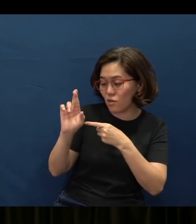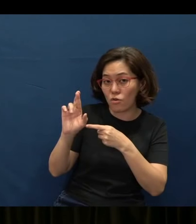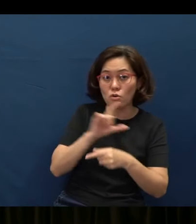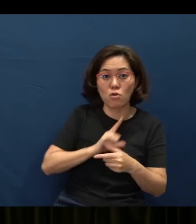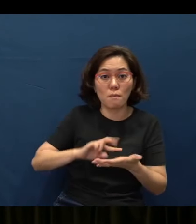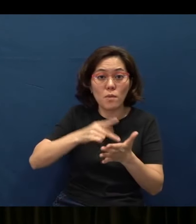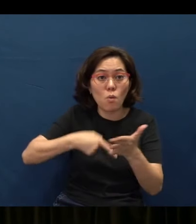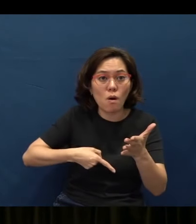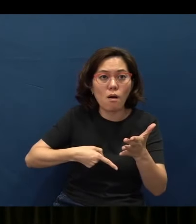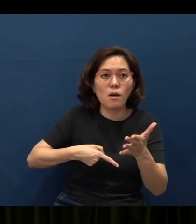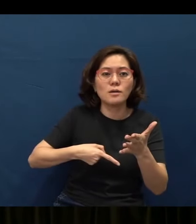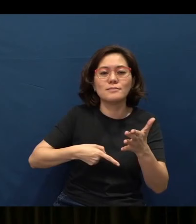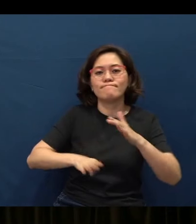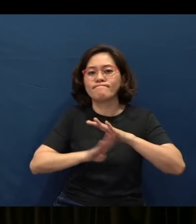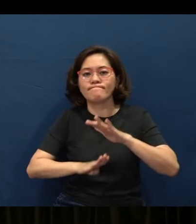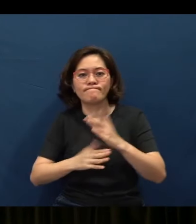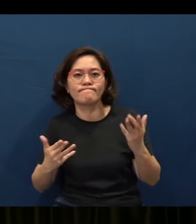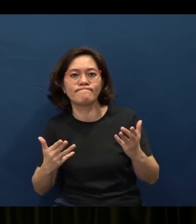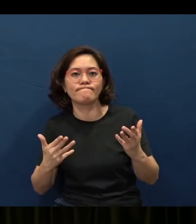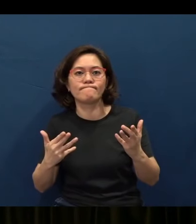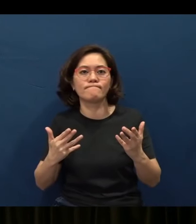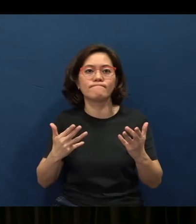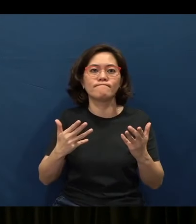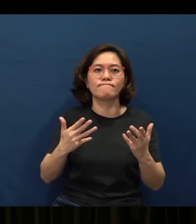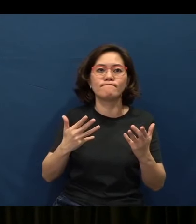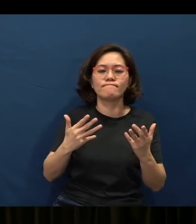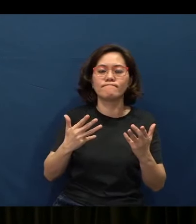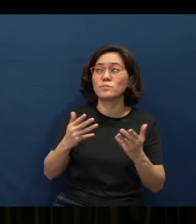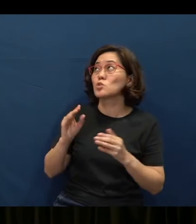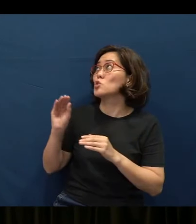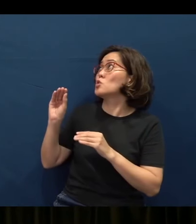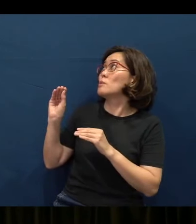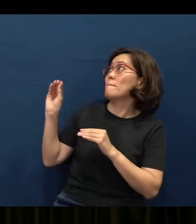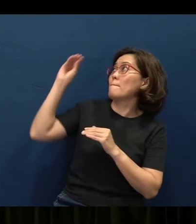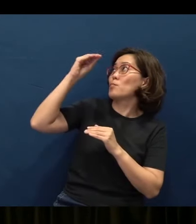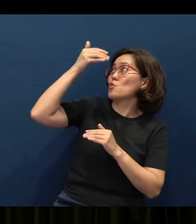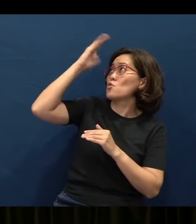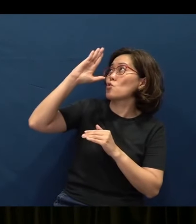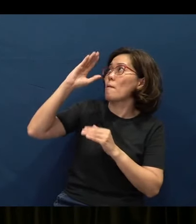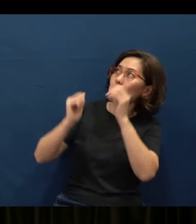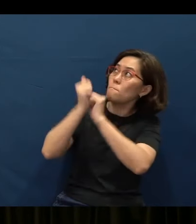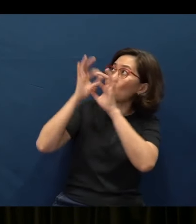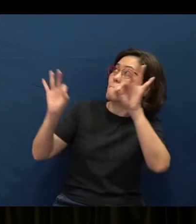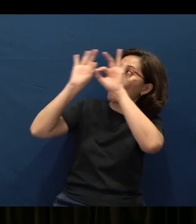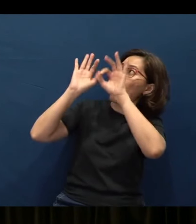The fear of the Lord basically is this: It’s putting God as all-important.